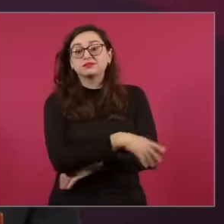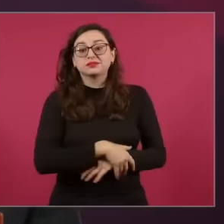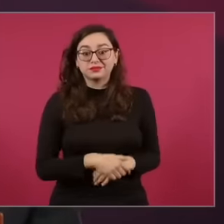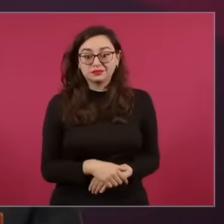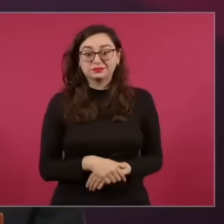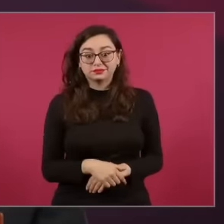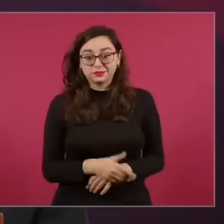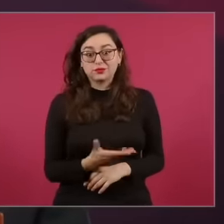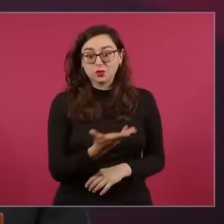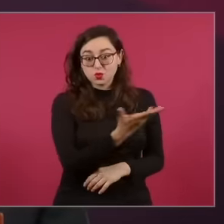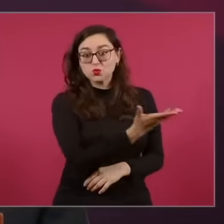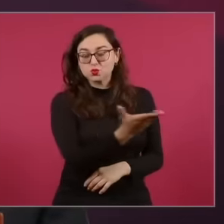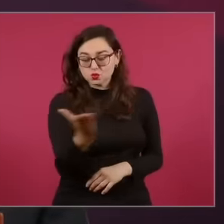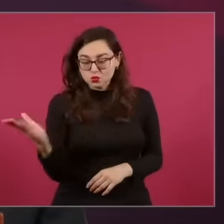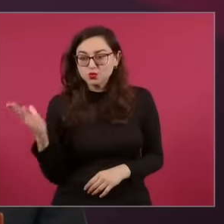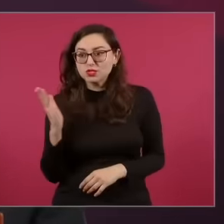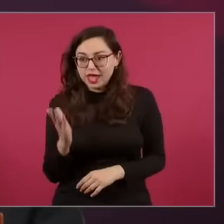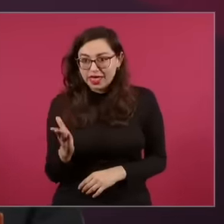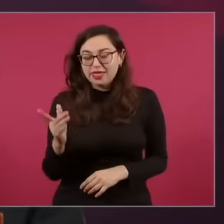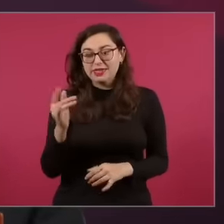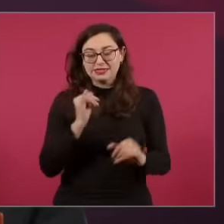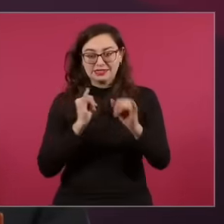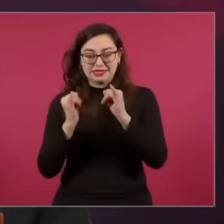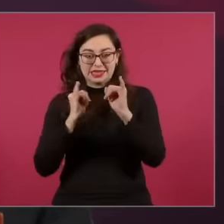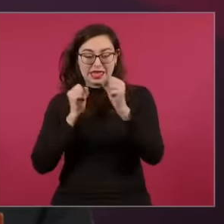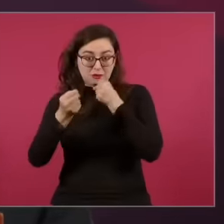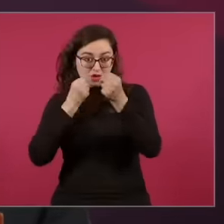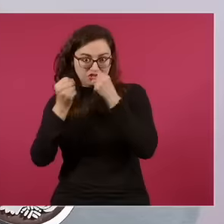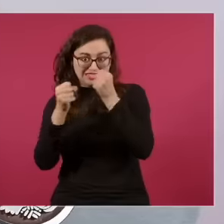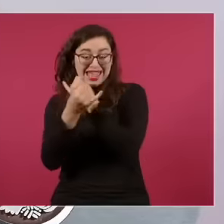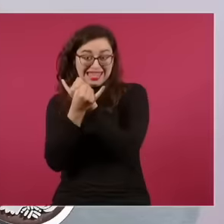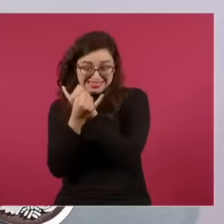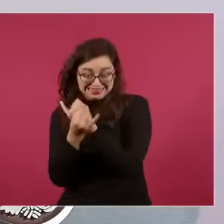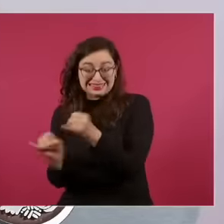the radio, television and the written press say, the subordinate press many times.